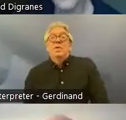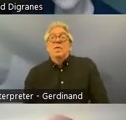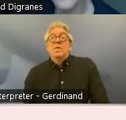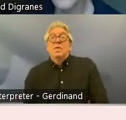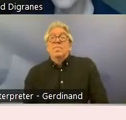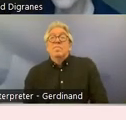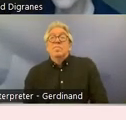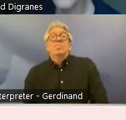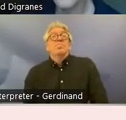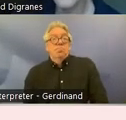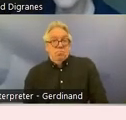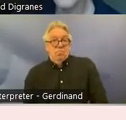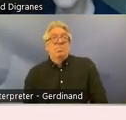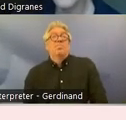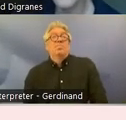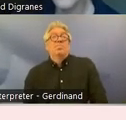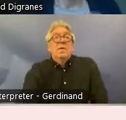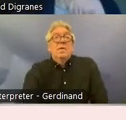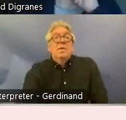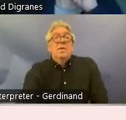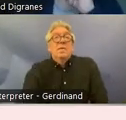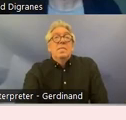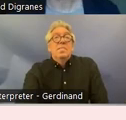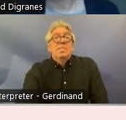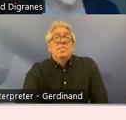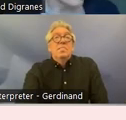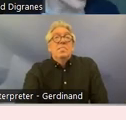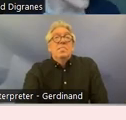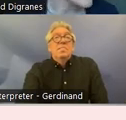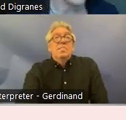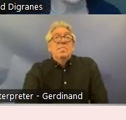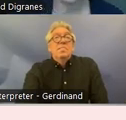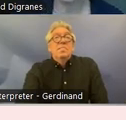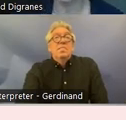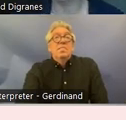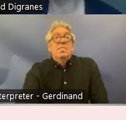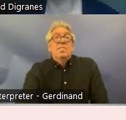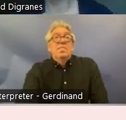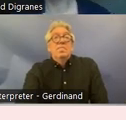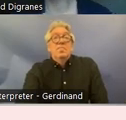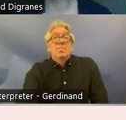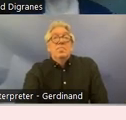and we can see your presentation all right so um my name is